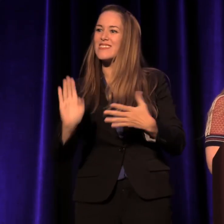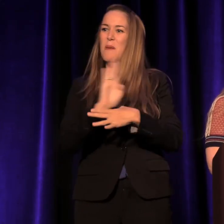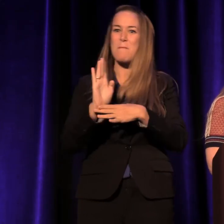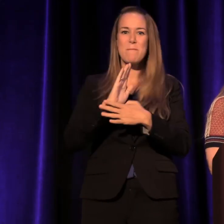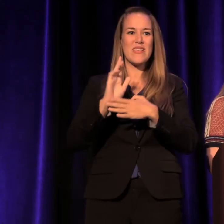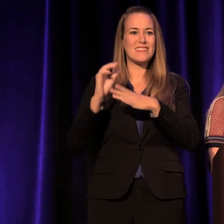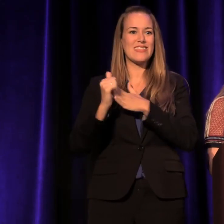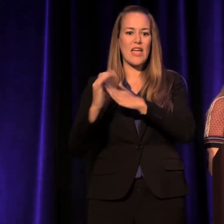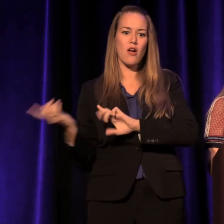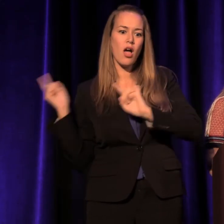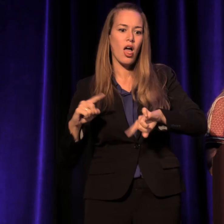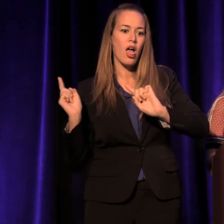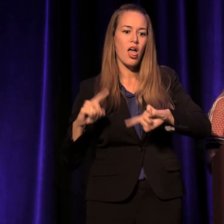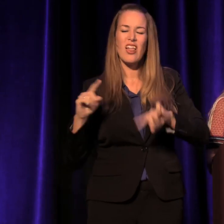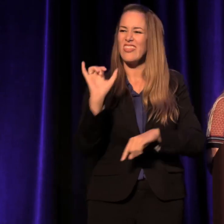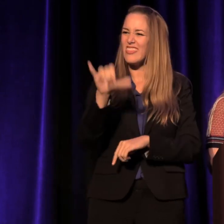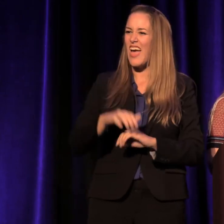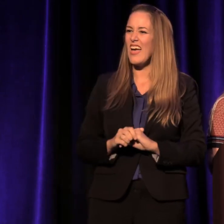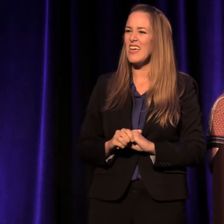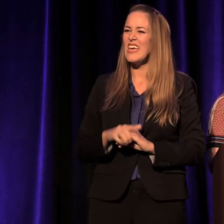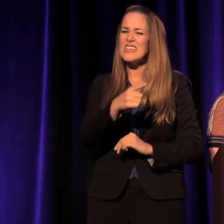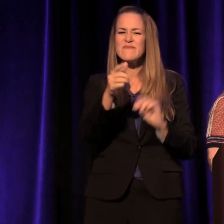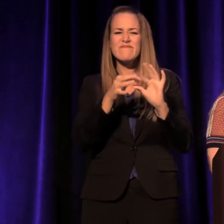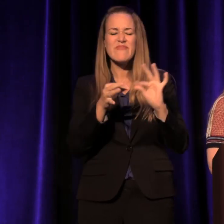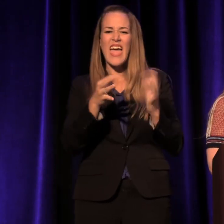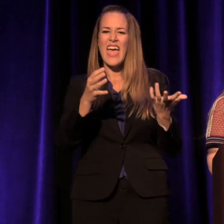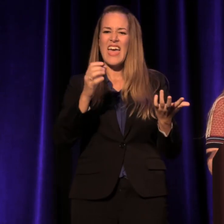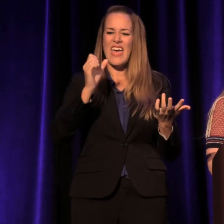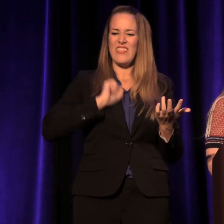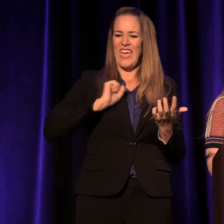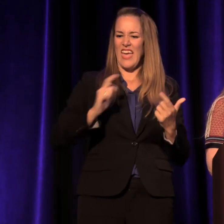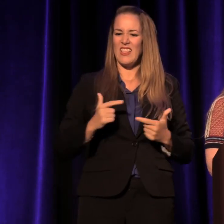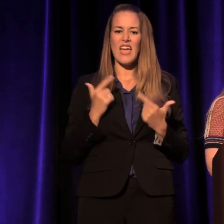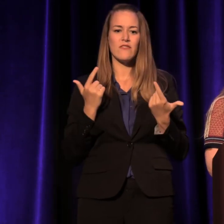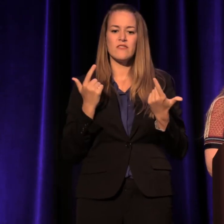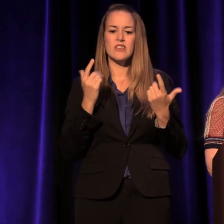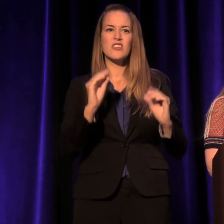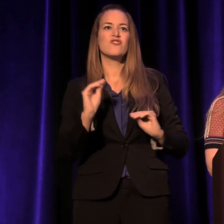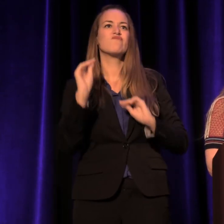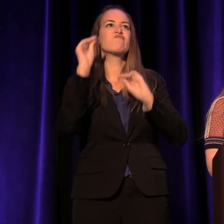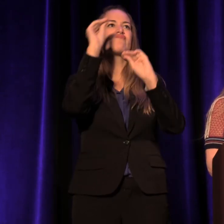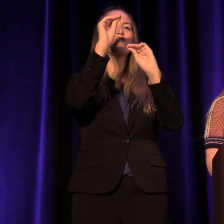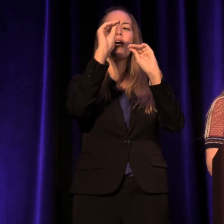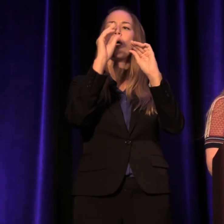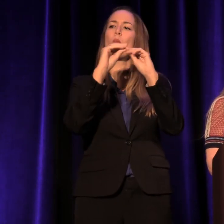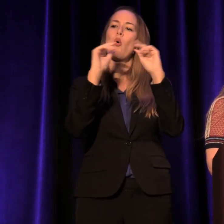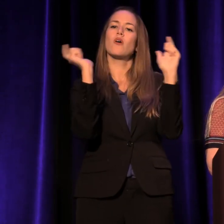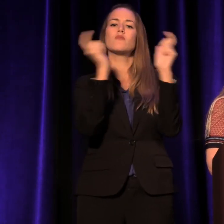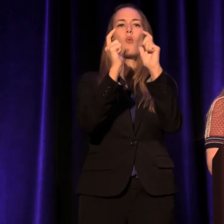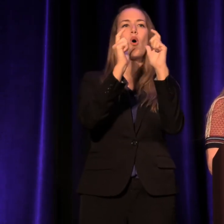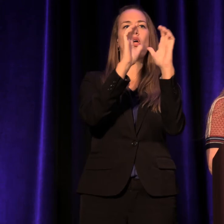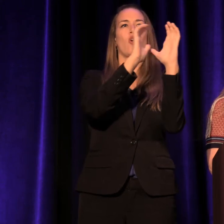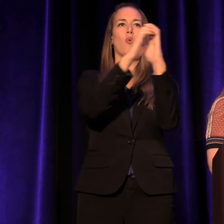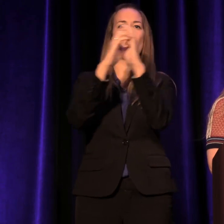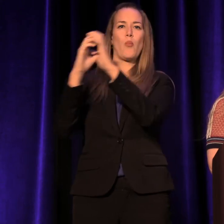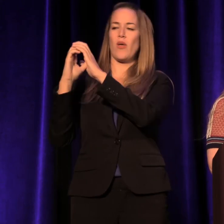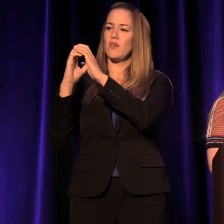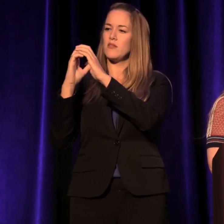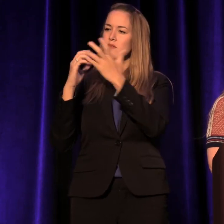He said the gang life just relocated itself in micro versions once Latino men got here.